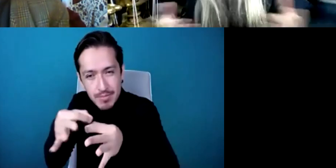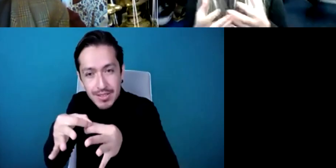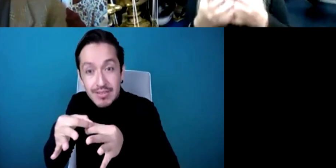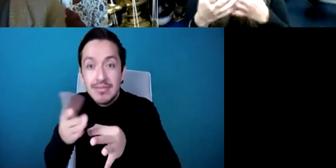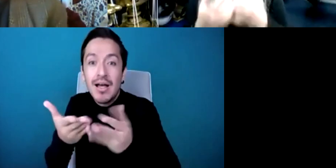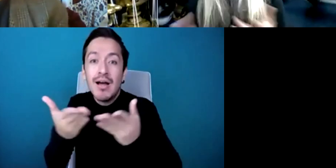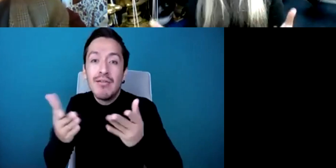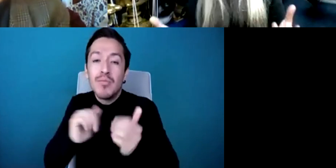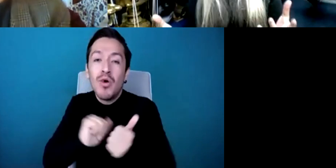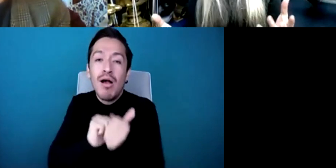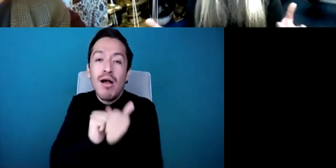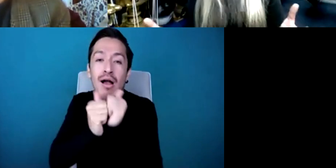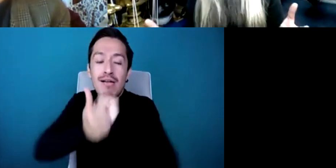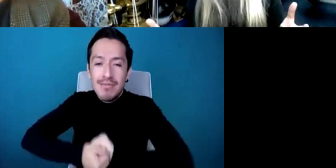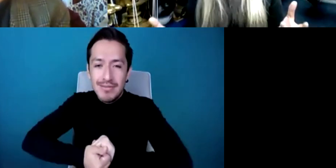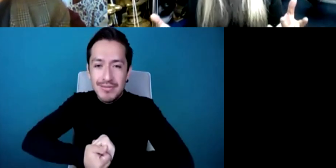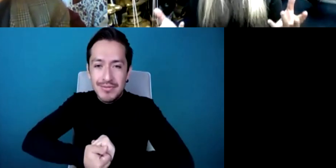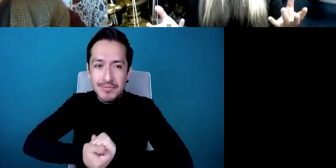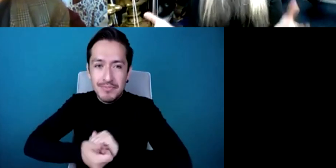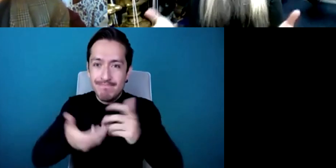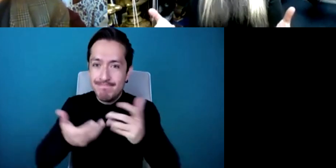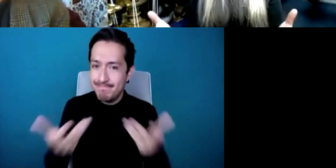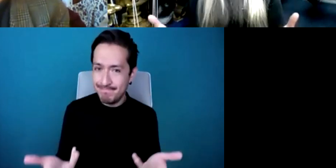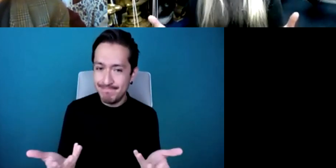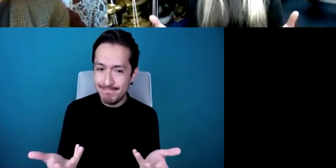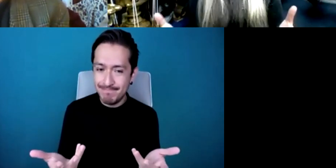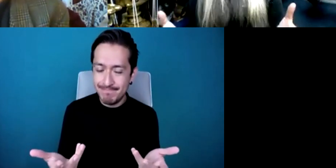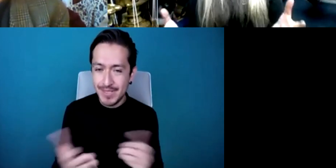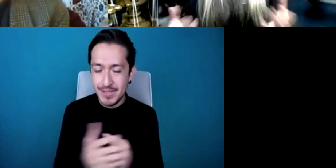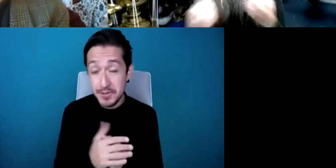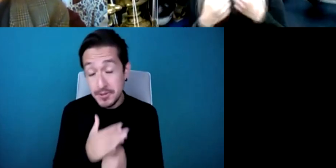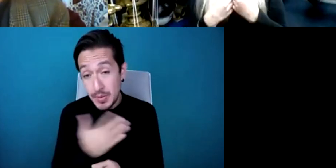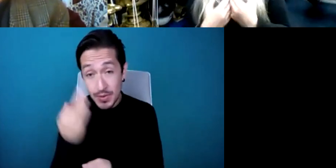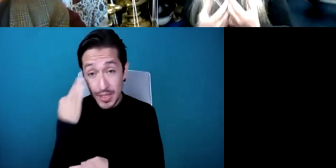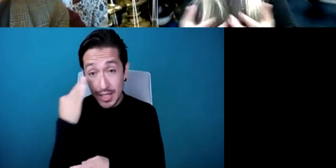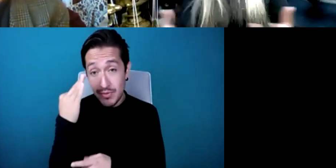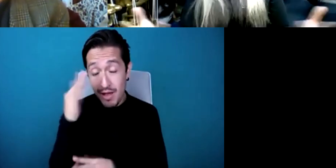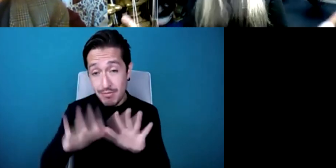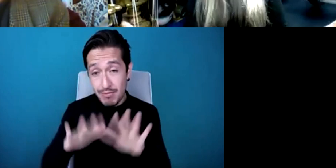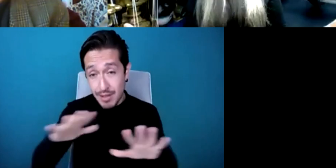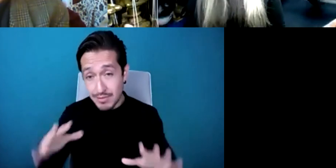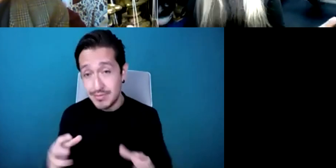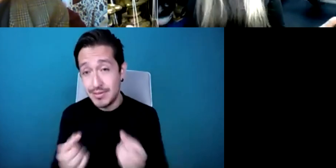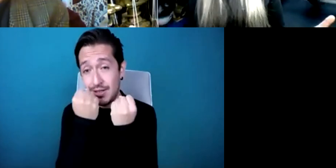know, that's our biggest healer or our biggest savior really and that's what really happened